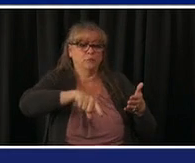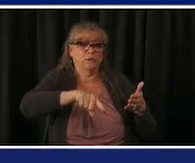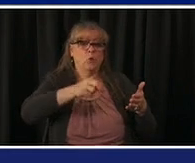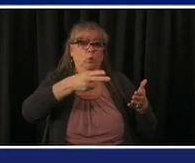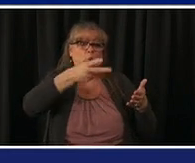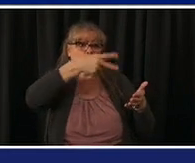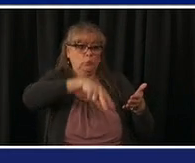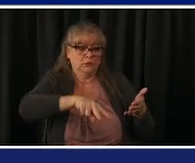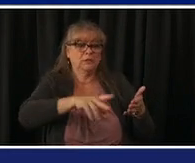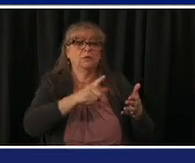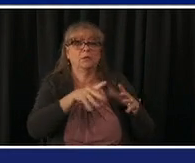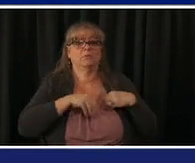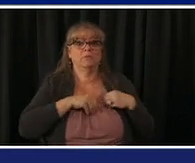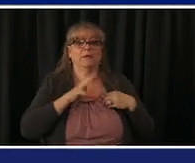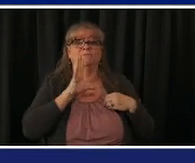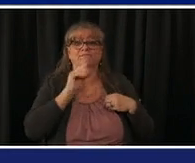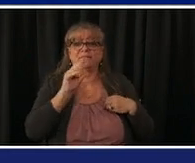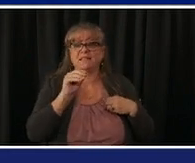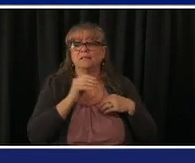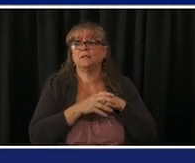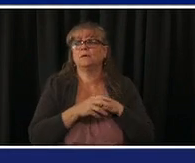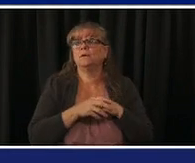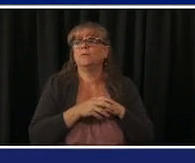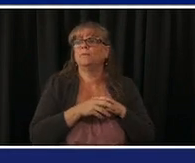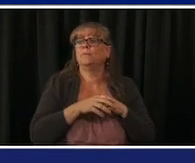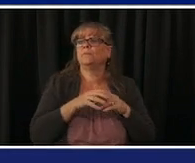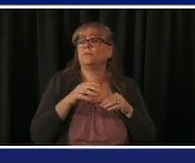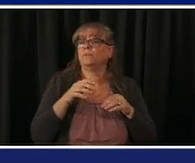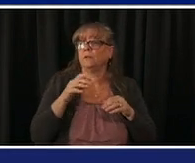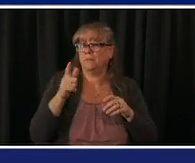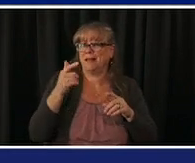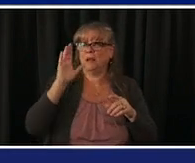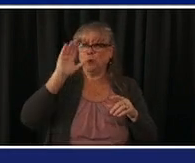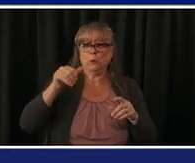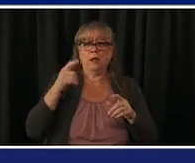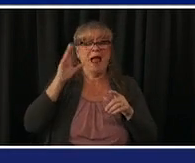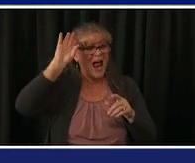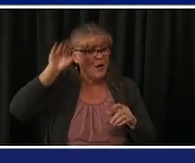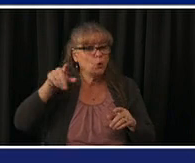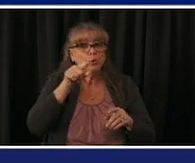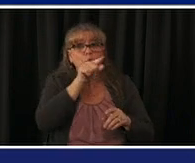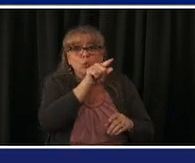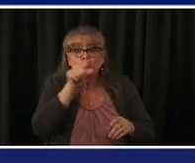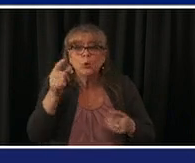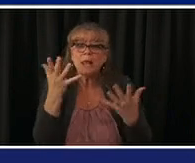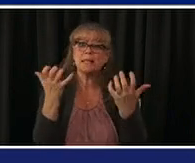but we do anticipate that everyone who wants to get vaccinated will be able to get it by the end